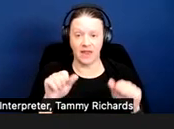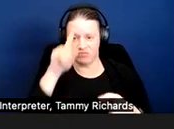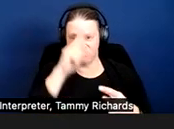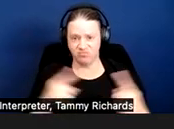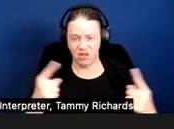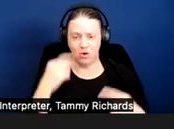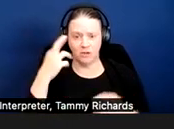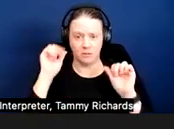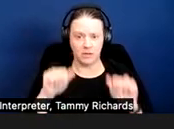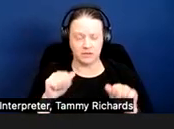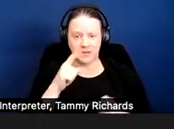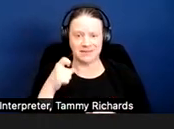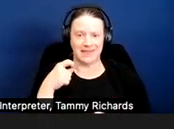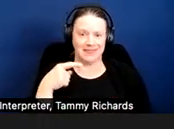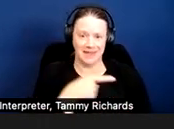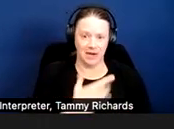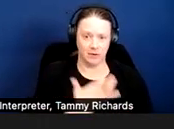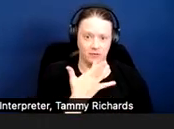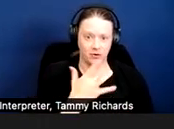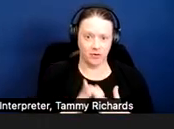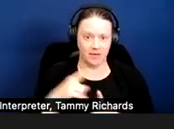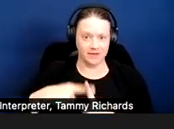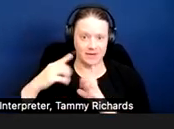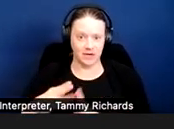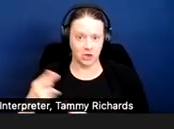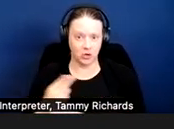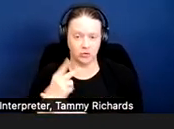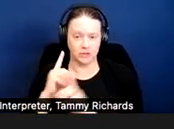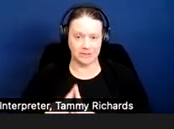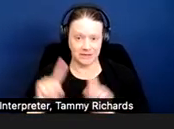prefer that the tenant utilize a different accommodation or modification.